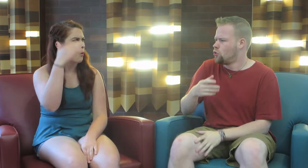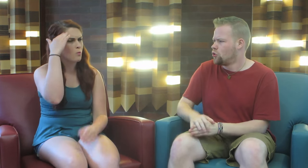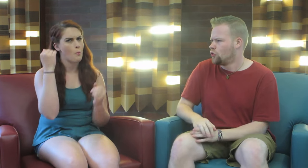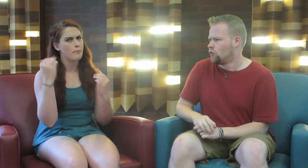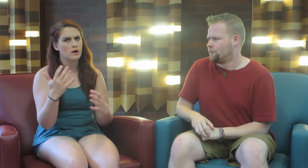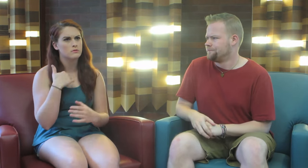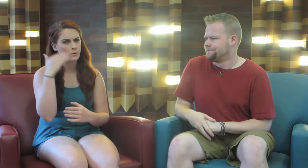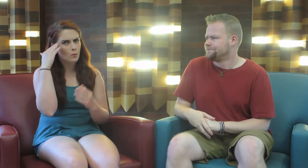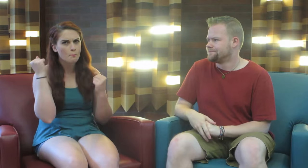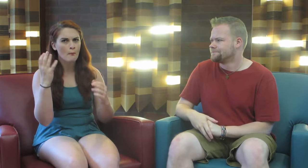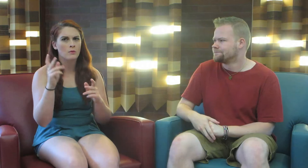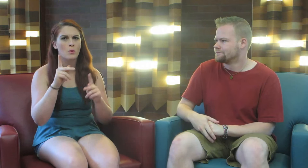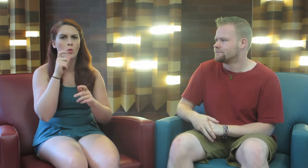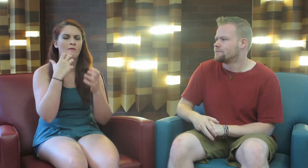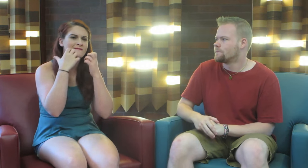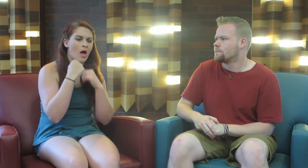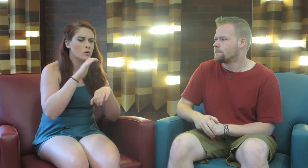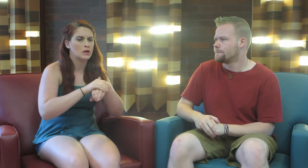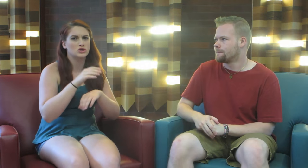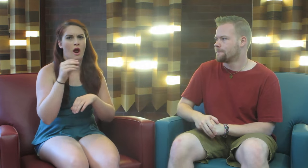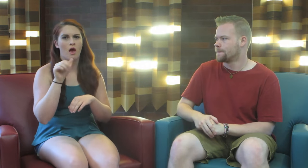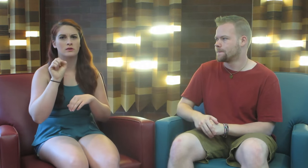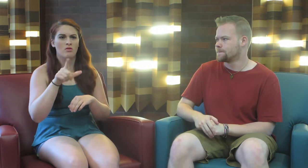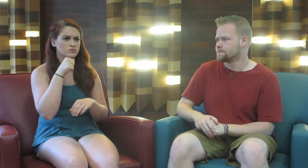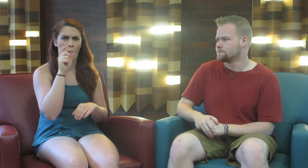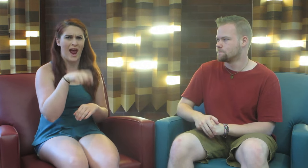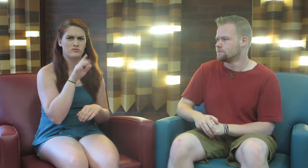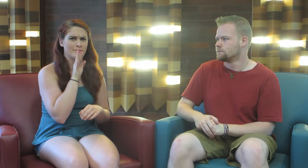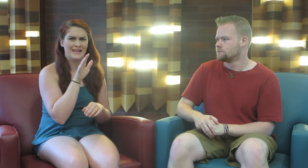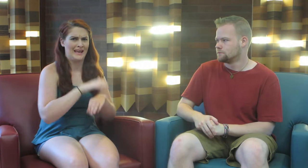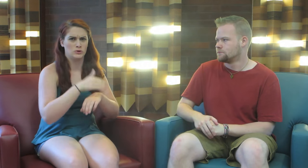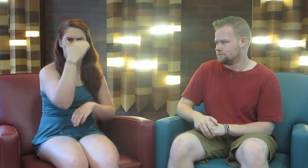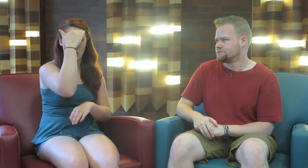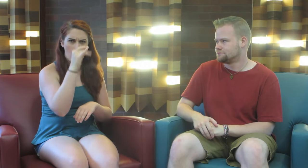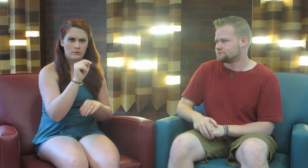G: I know many, I know many people who value English and ASL. You don’t have to speak English to know it.